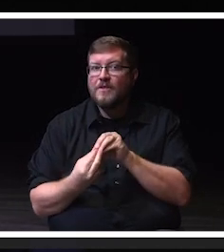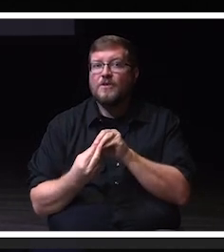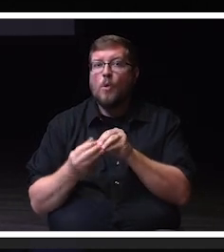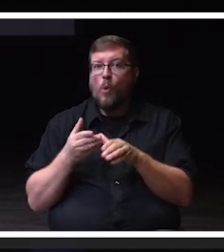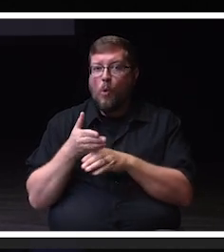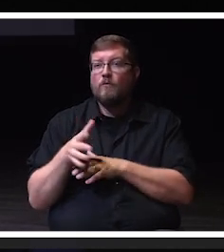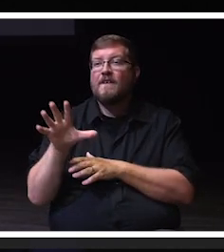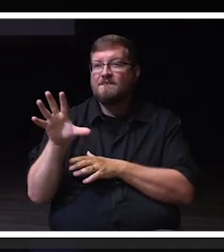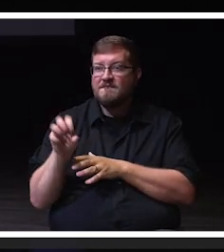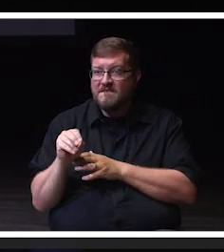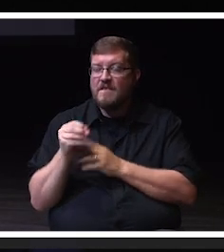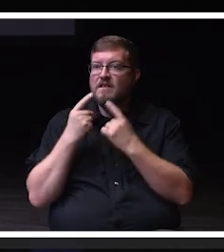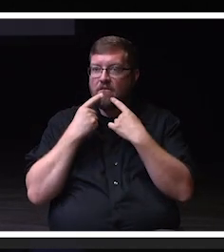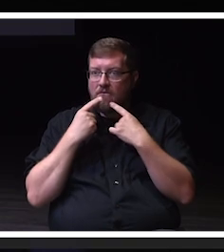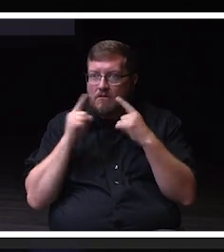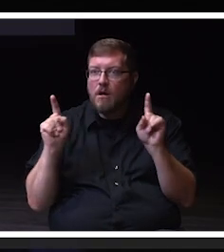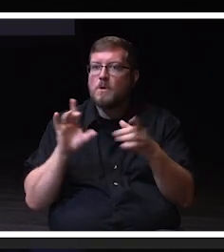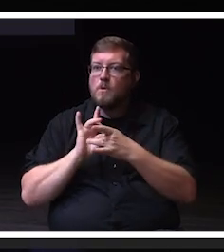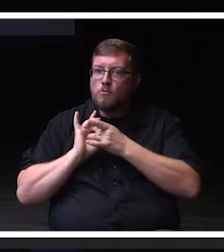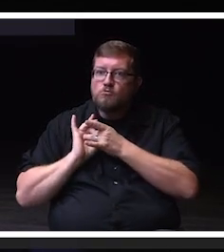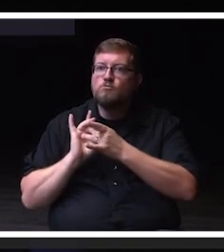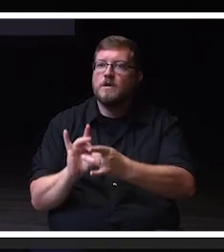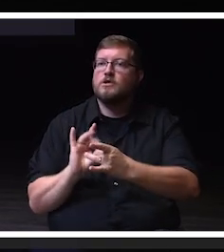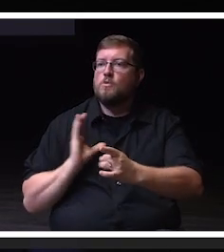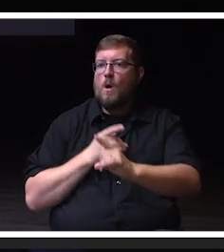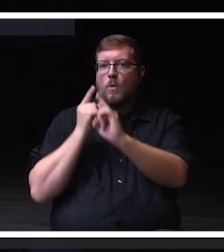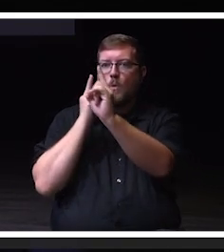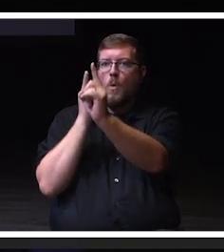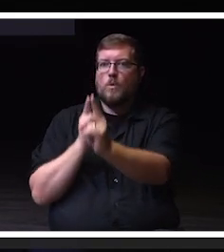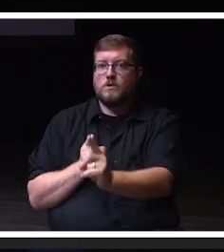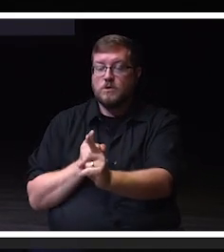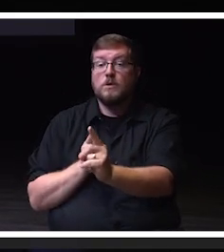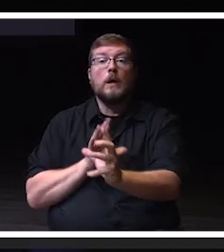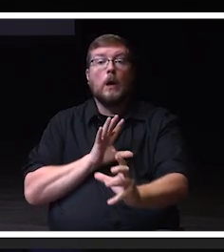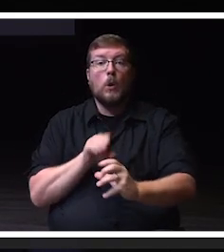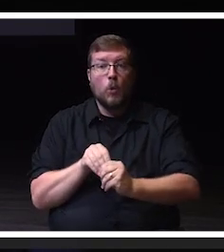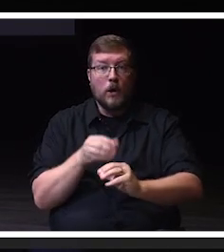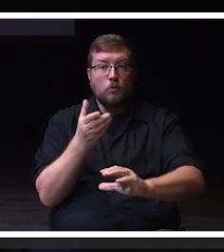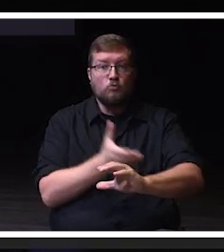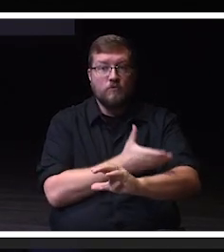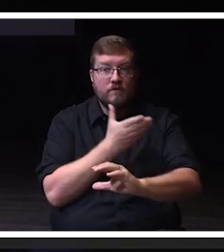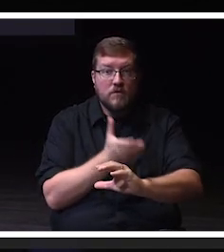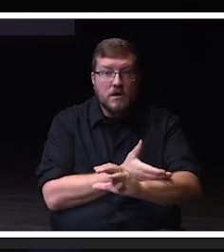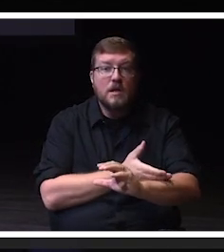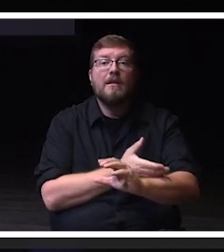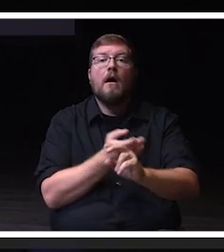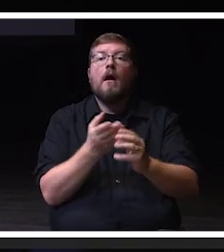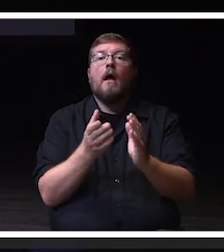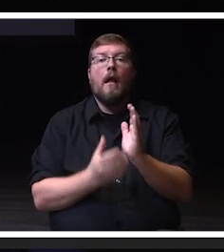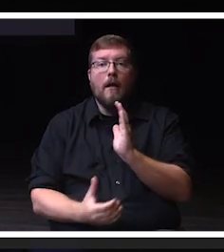related to all of our goals, including revisions and enhancements to academic programing such as the growth